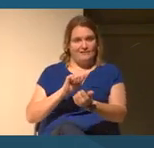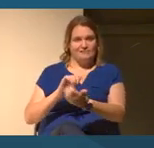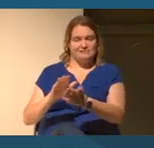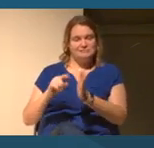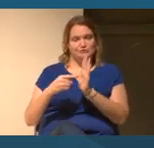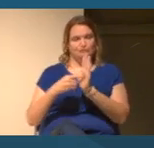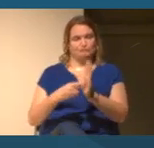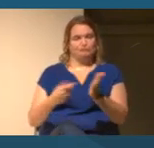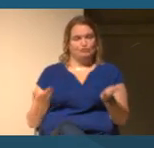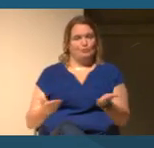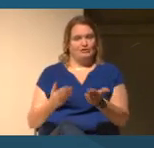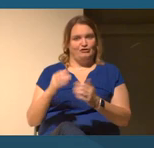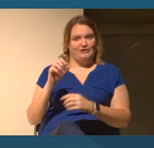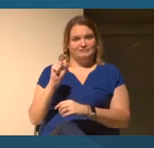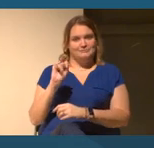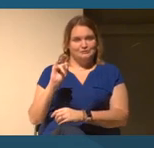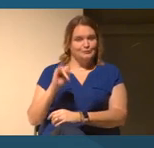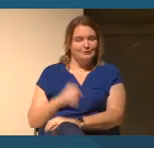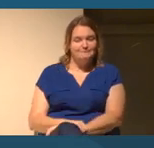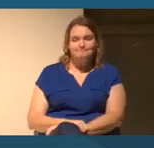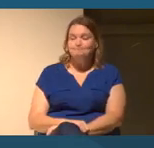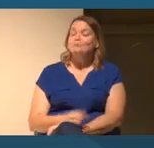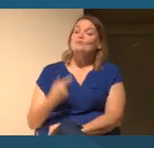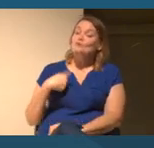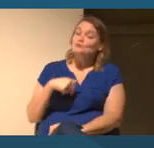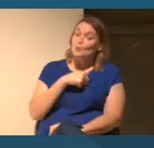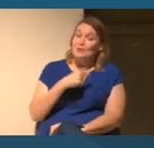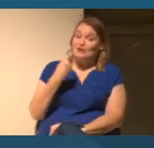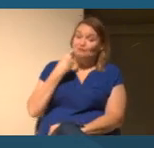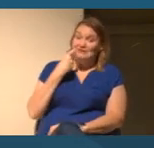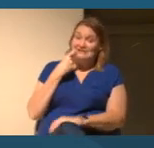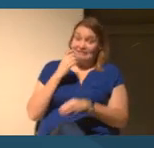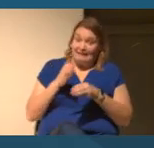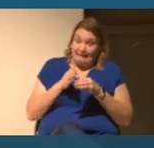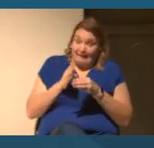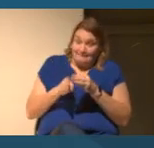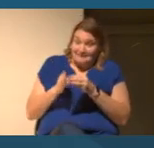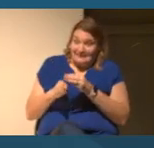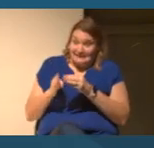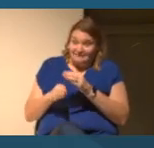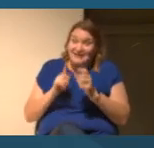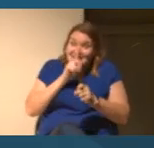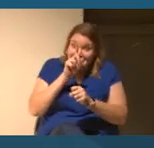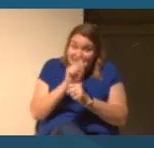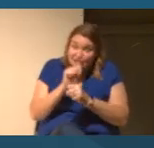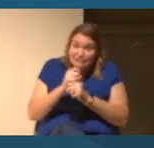So, we've just recently completed, literally as in the last two weeks, all six of these